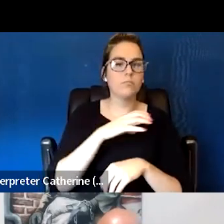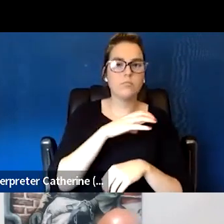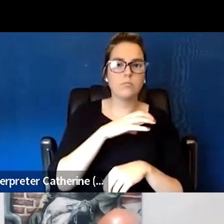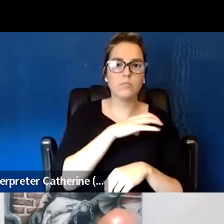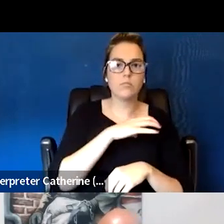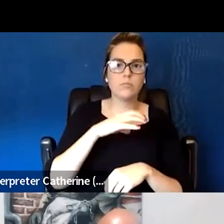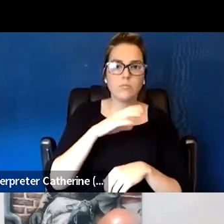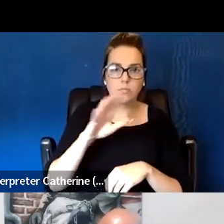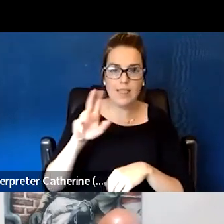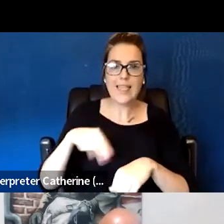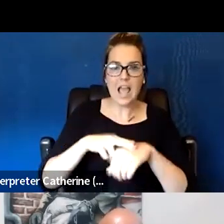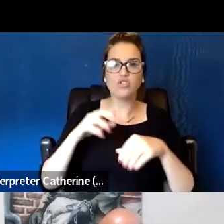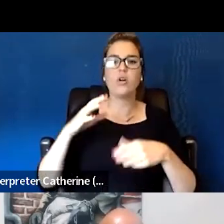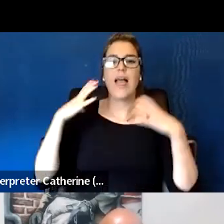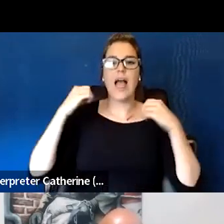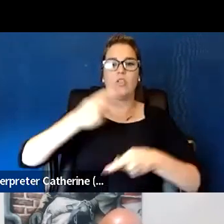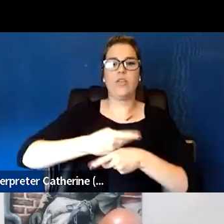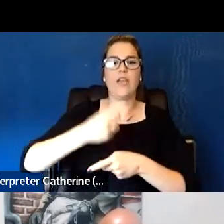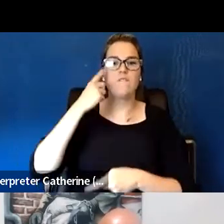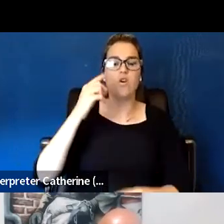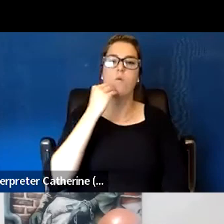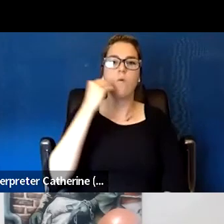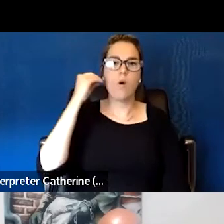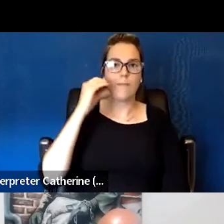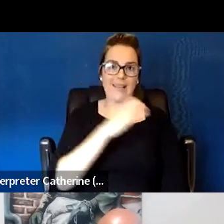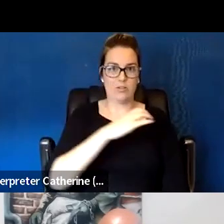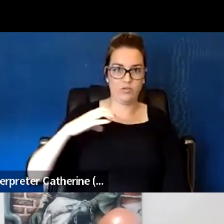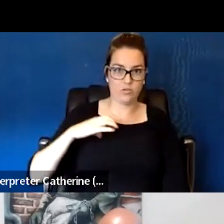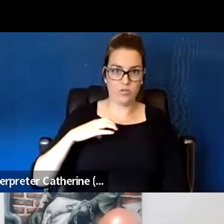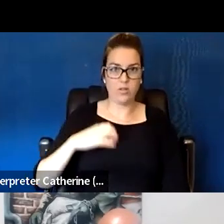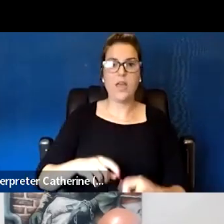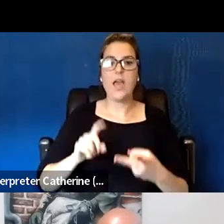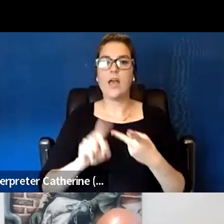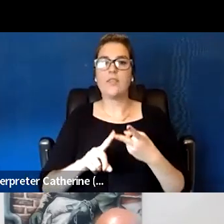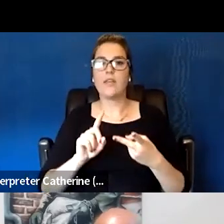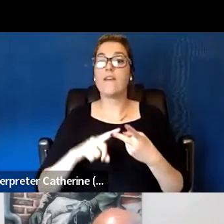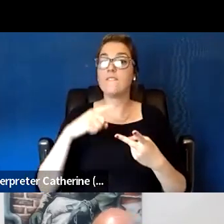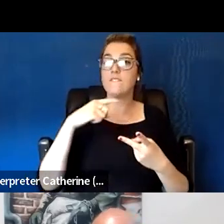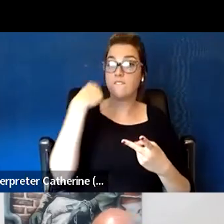and also Faces and Voices of Recovery. So those are two places where you can get